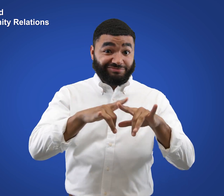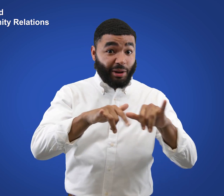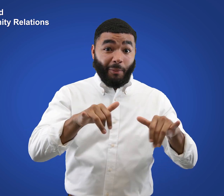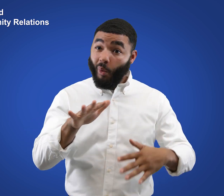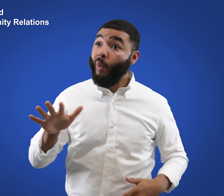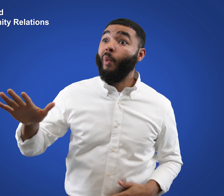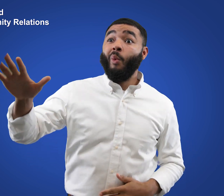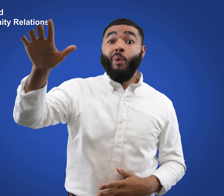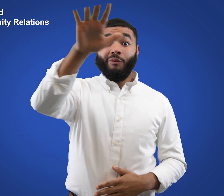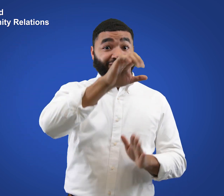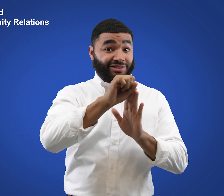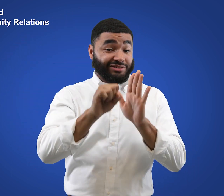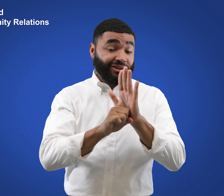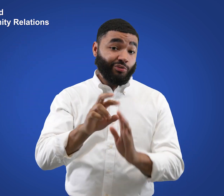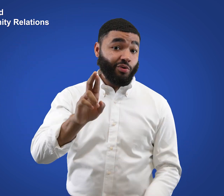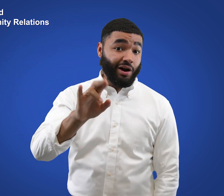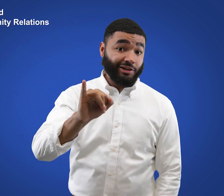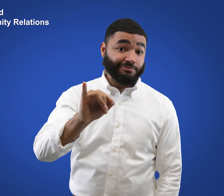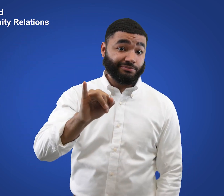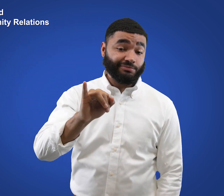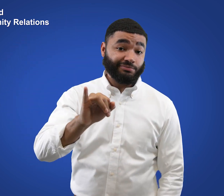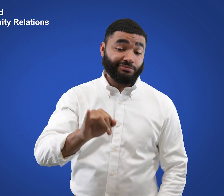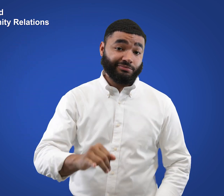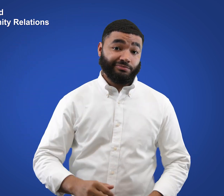and throughout the state as a whole.